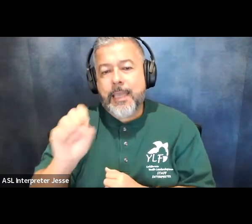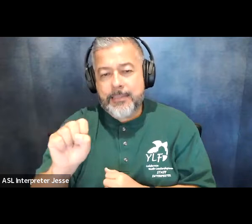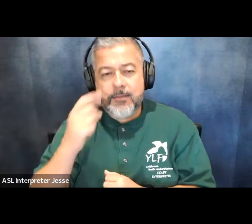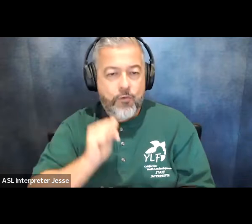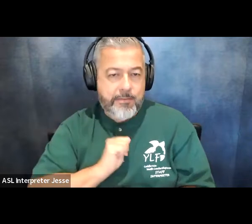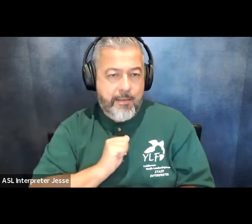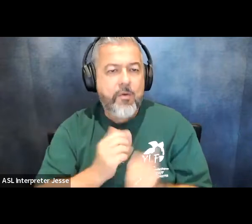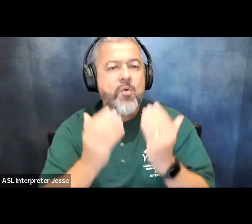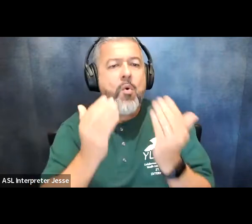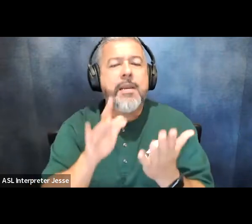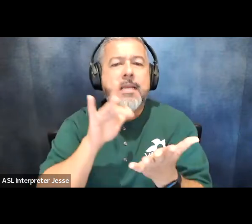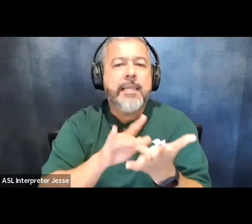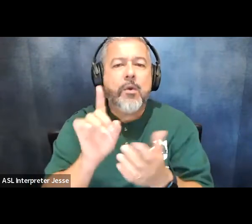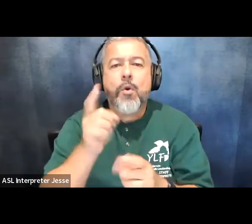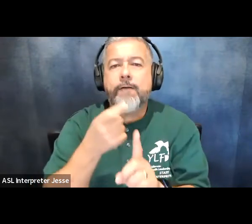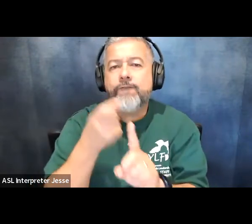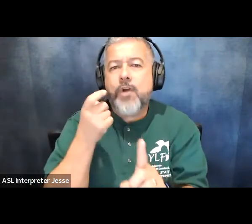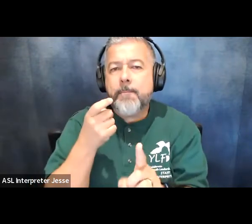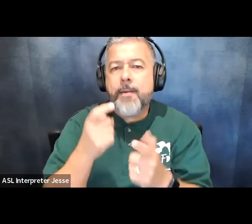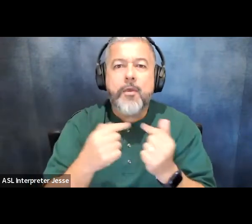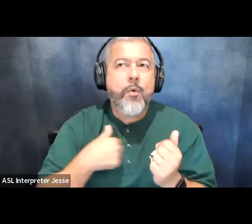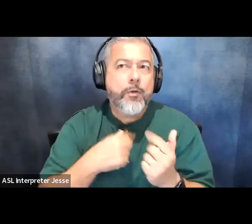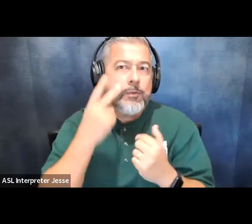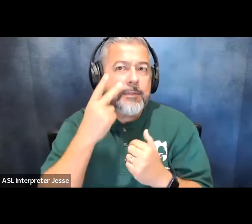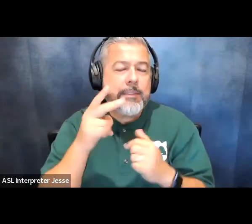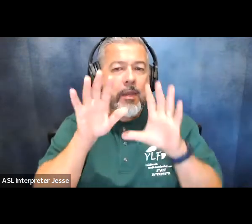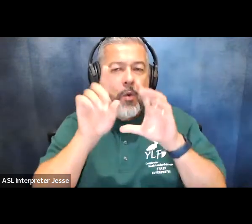click where you're from so that we can kind of see an overview of where everyone is coming from